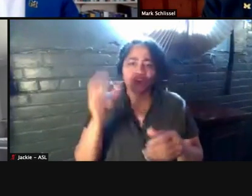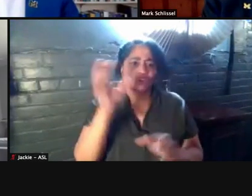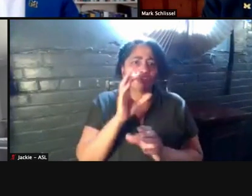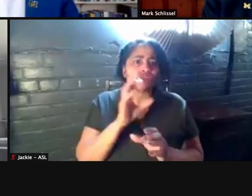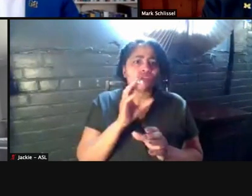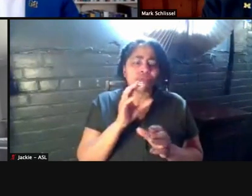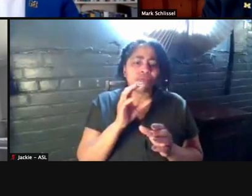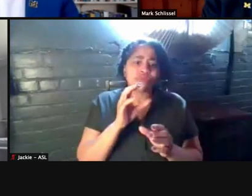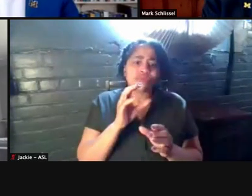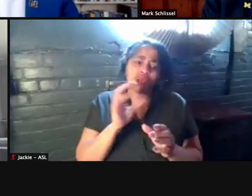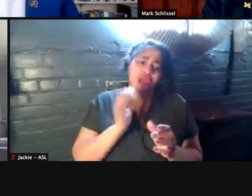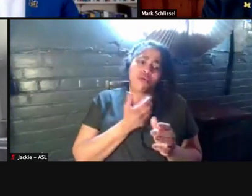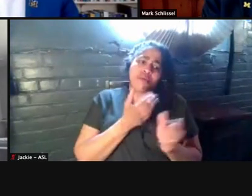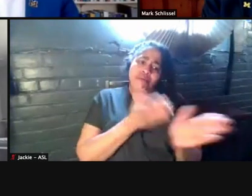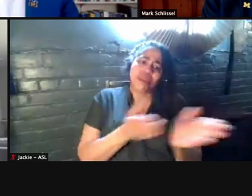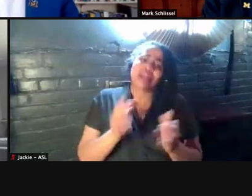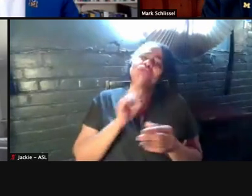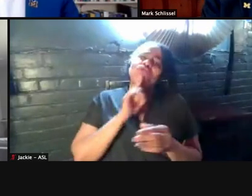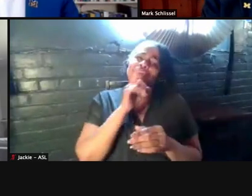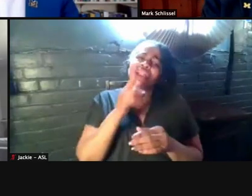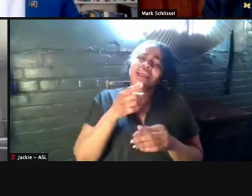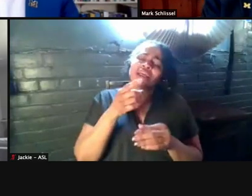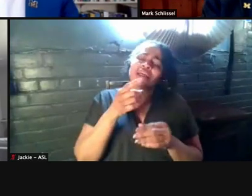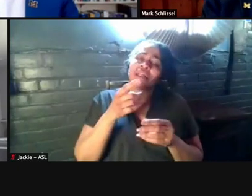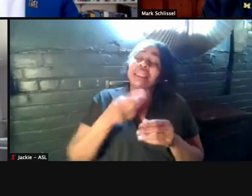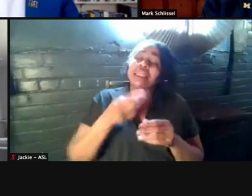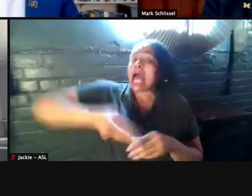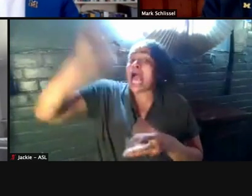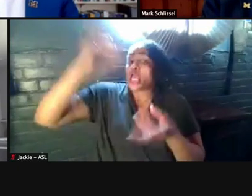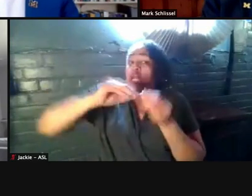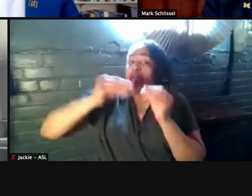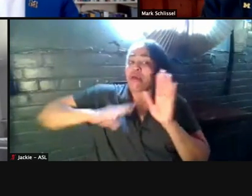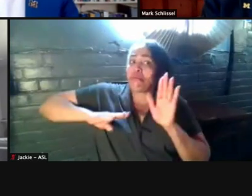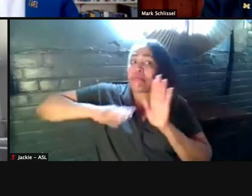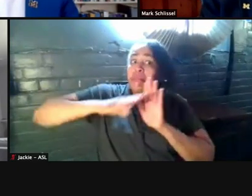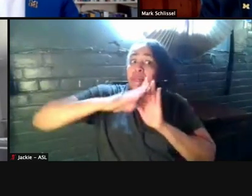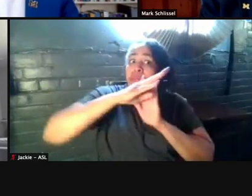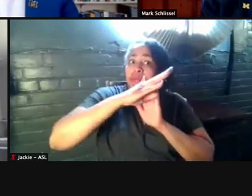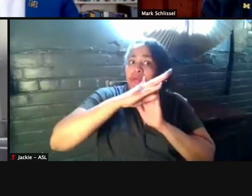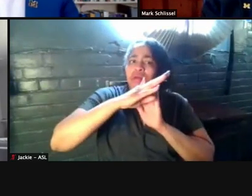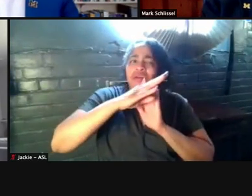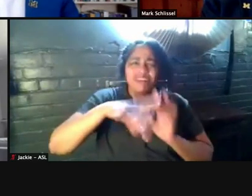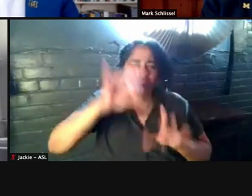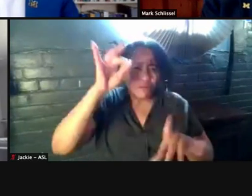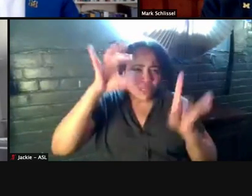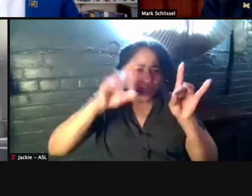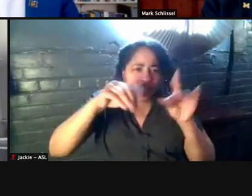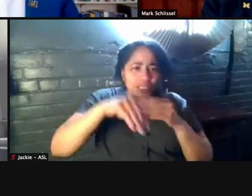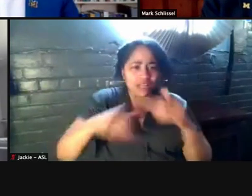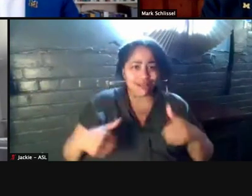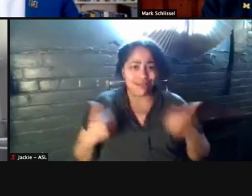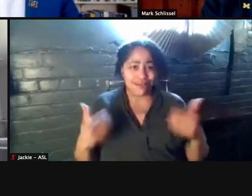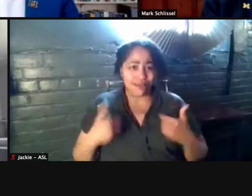And unlike prior waves, there been large cases in younger adults, teens, and even children.